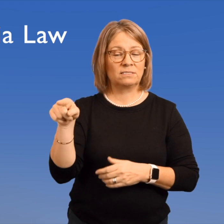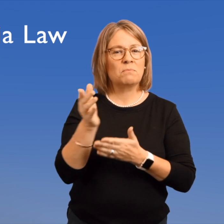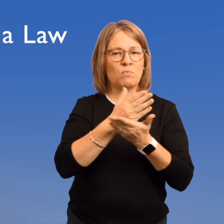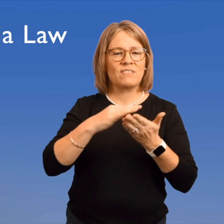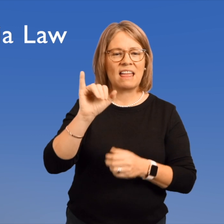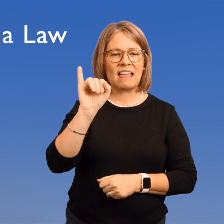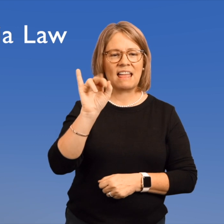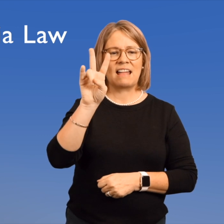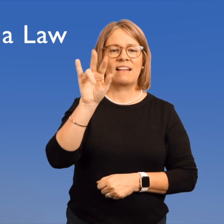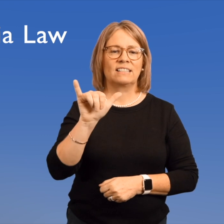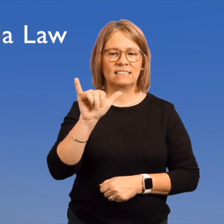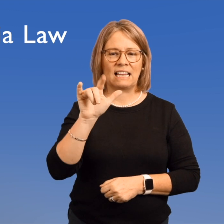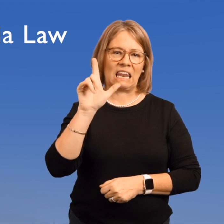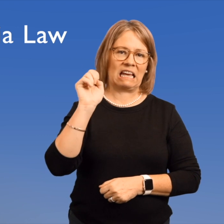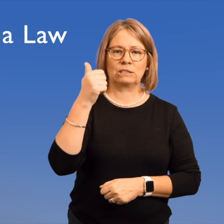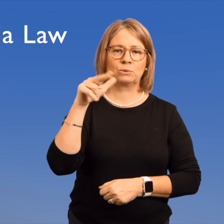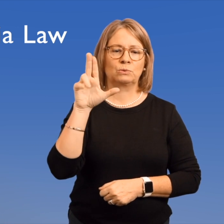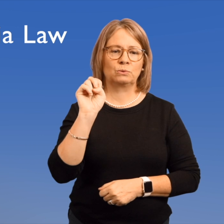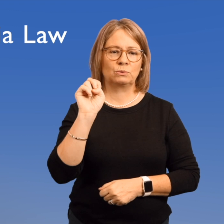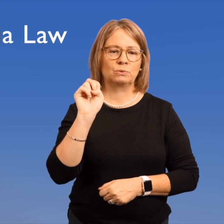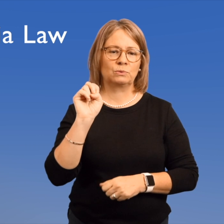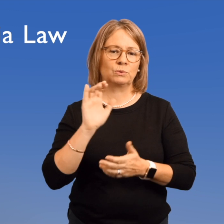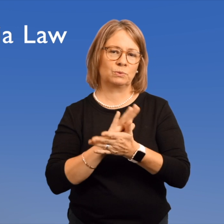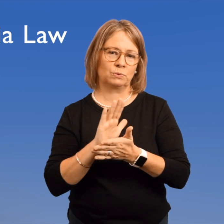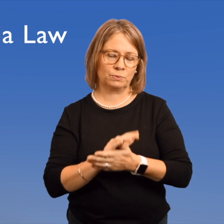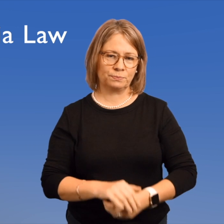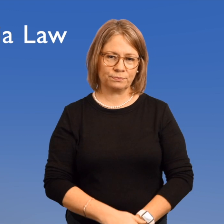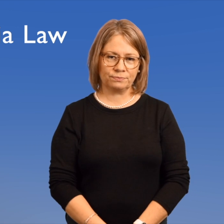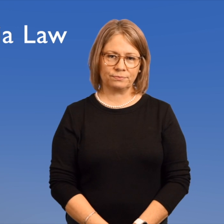an Ivy League school in New York City.